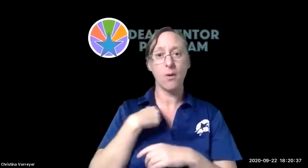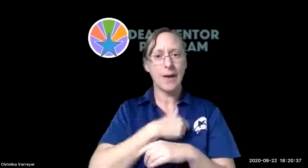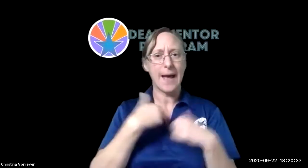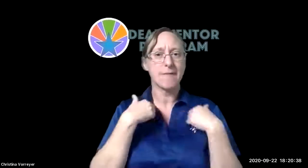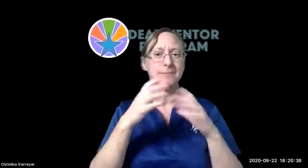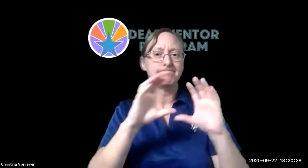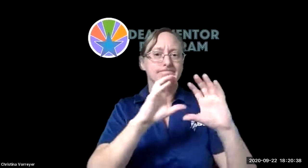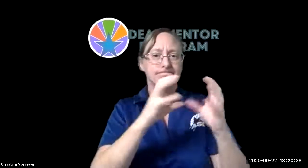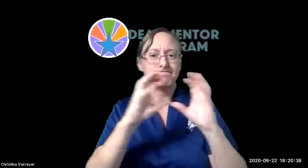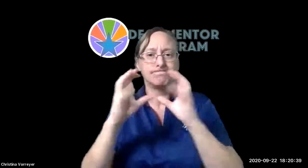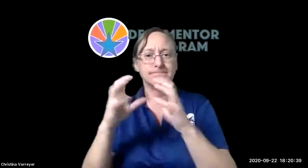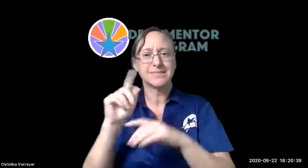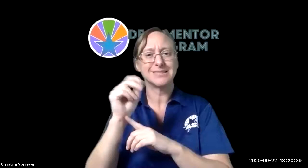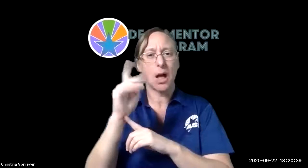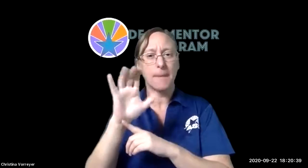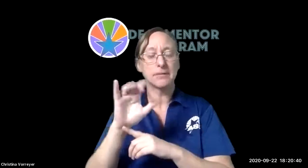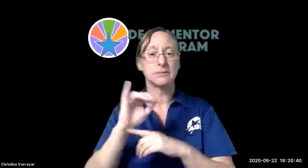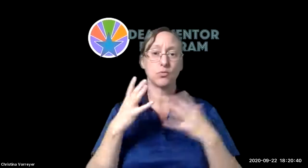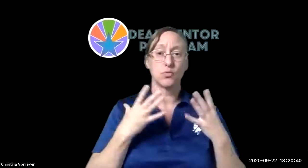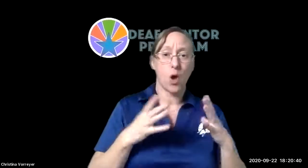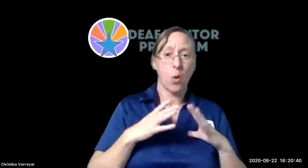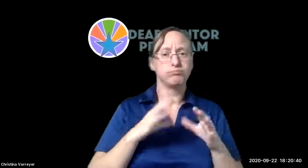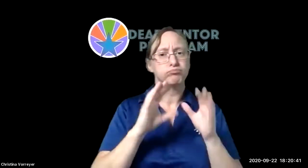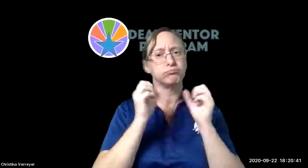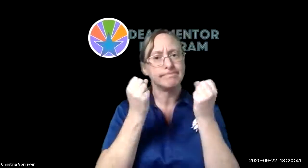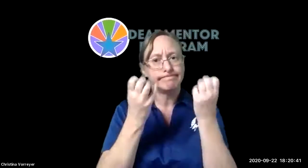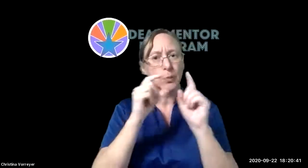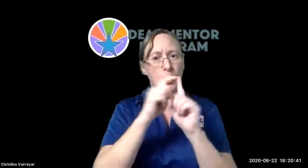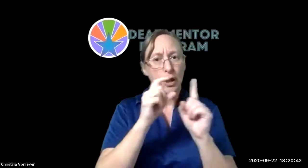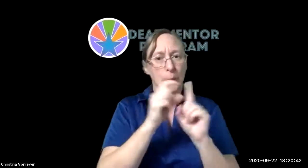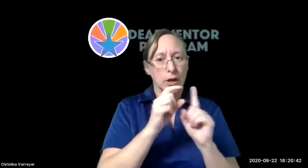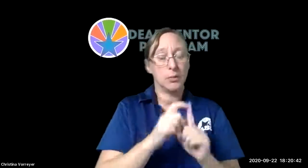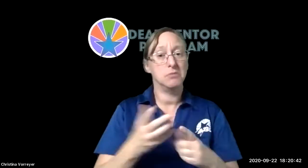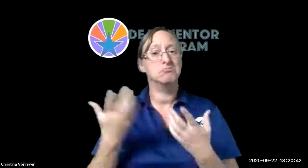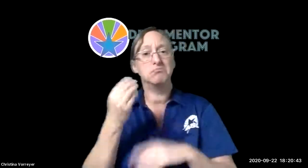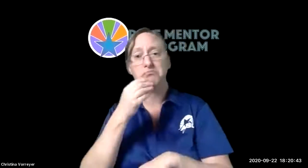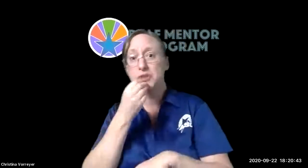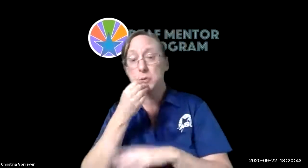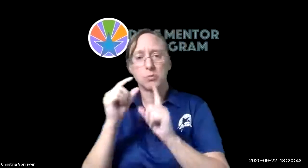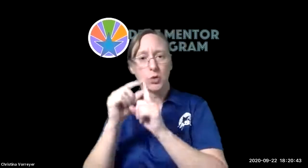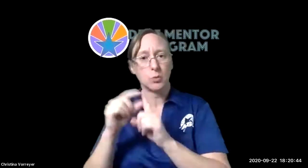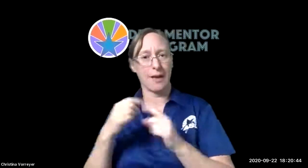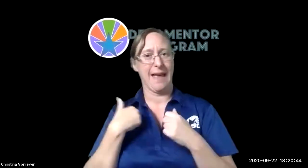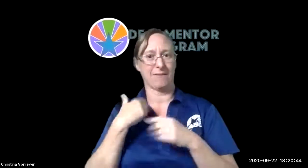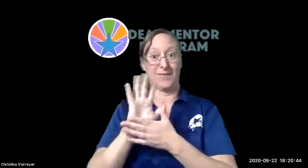gives some facts about history or events we have a variety of signing categories